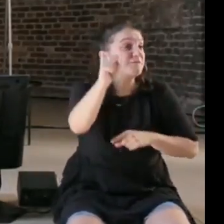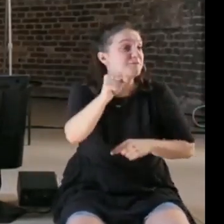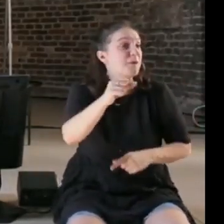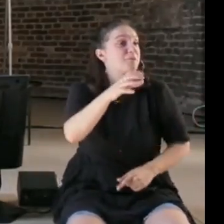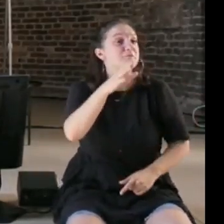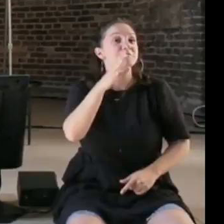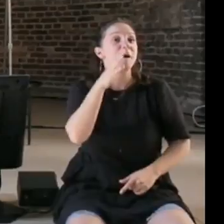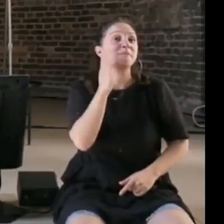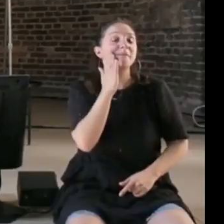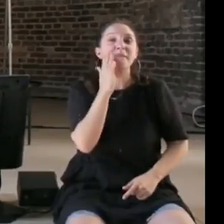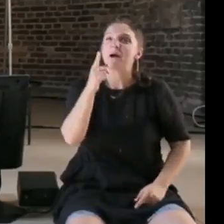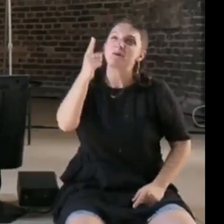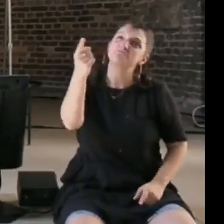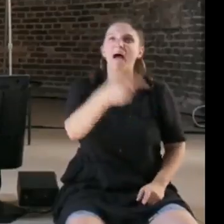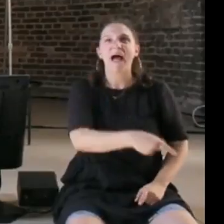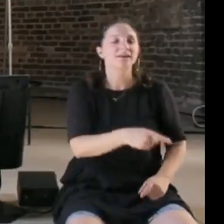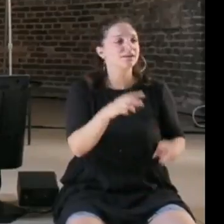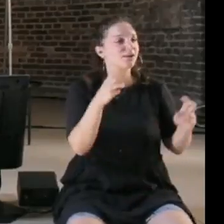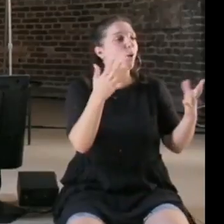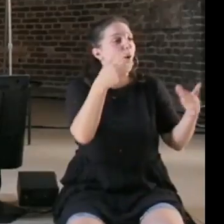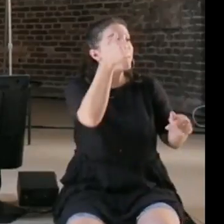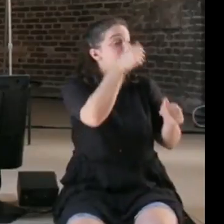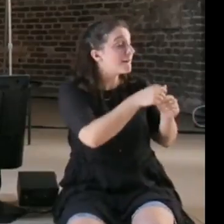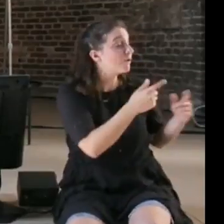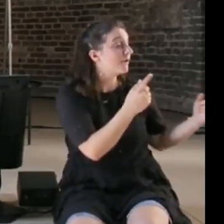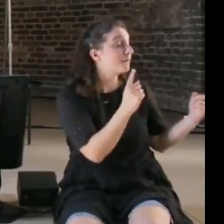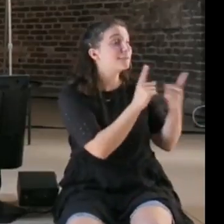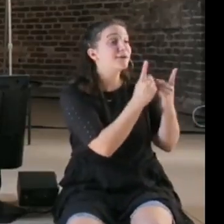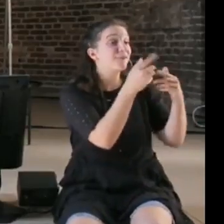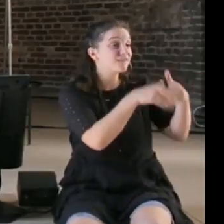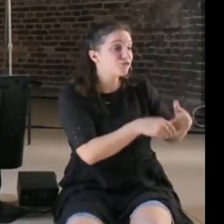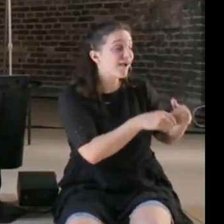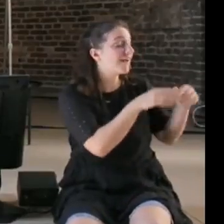and had an amazing conversation and your AI would know these things about you and good